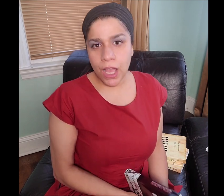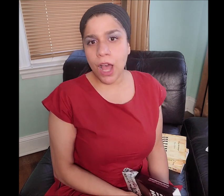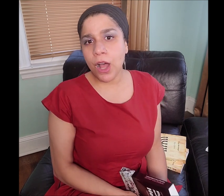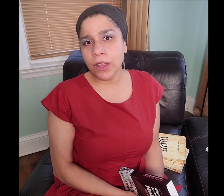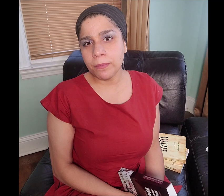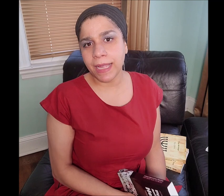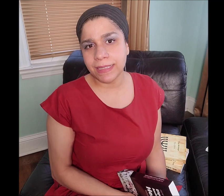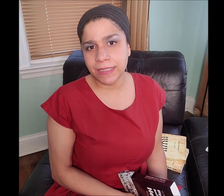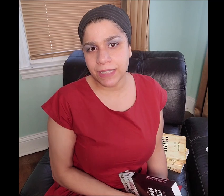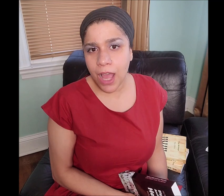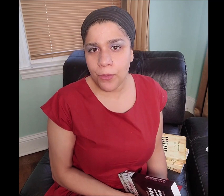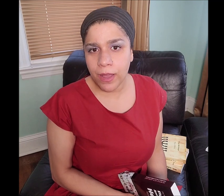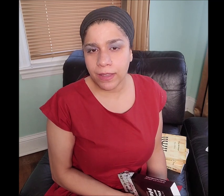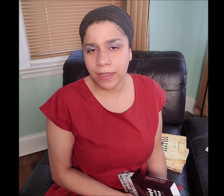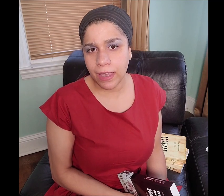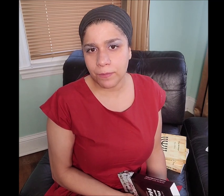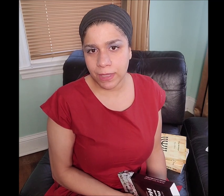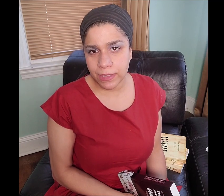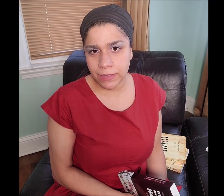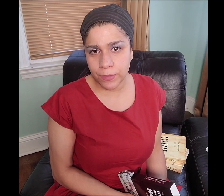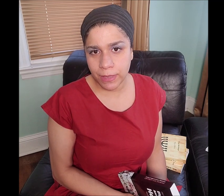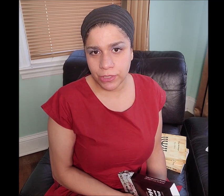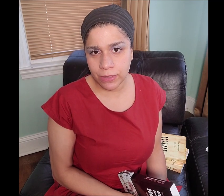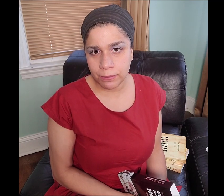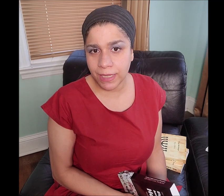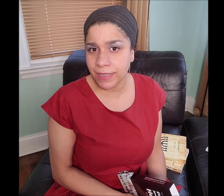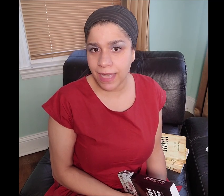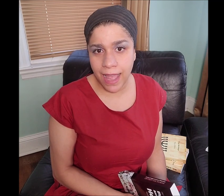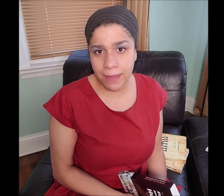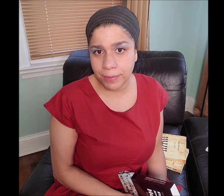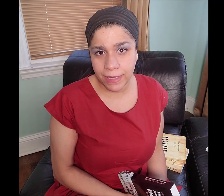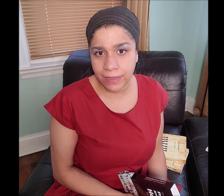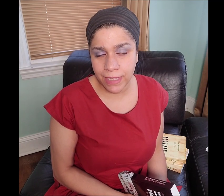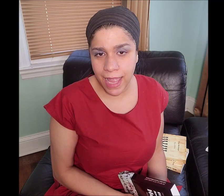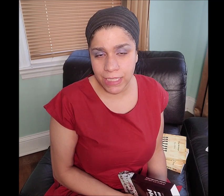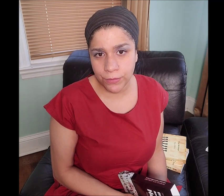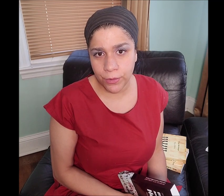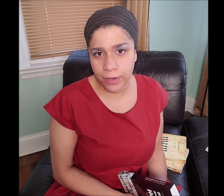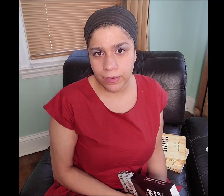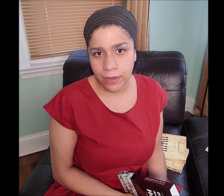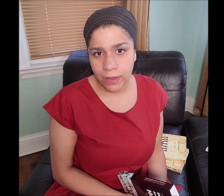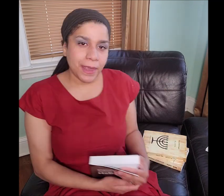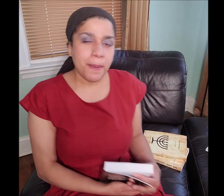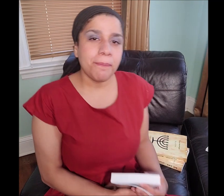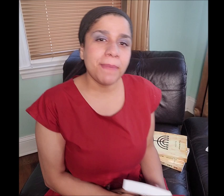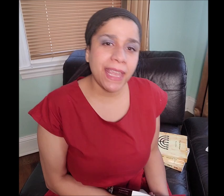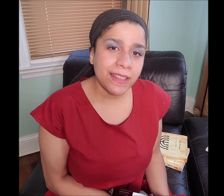The Almighty Yahuah gave me this information because I plainly asked for it.